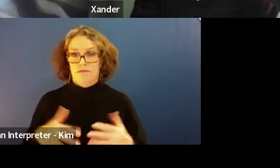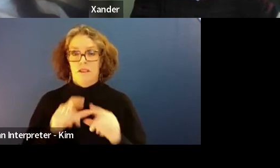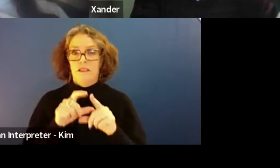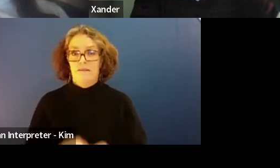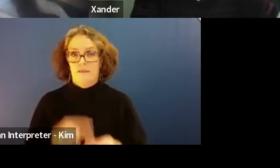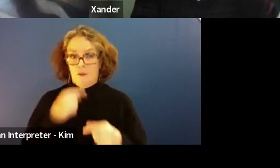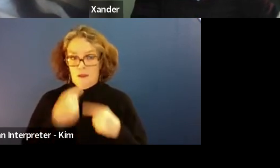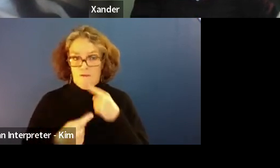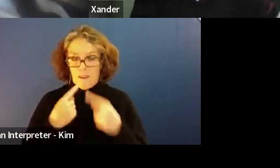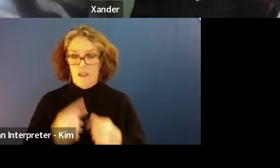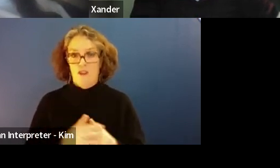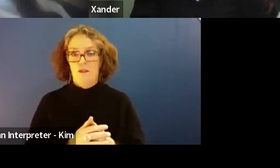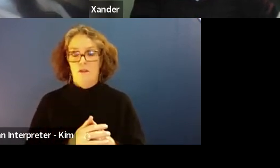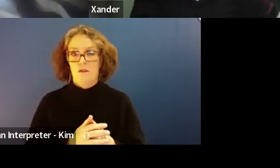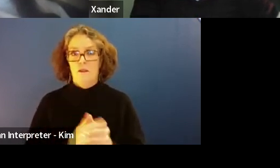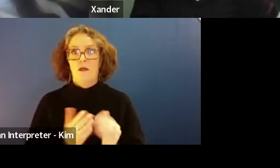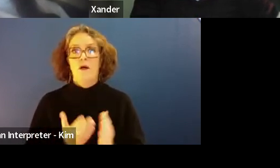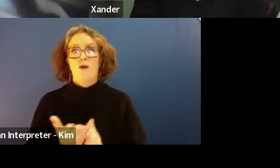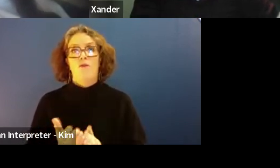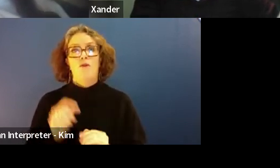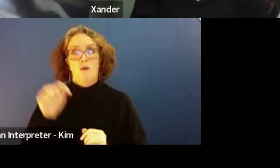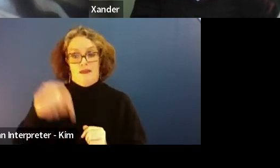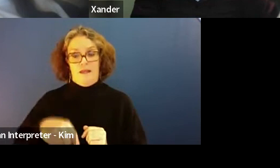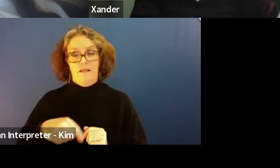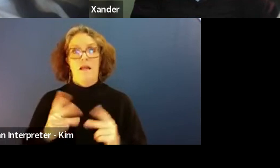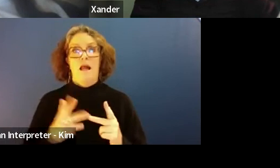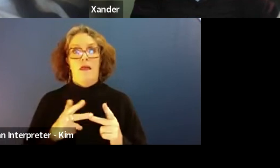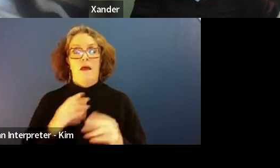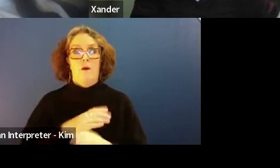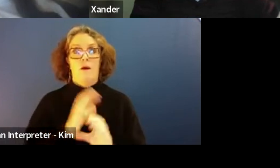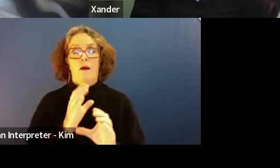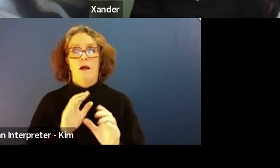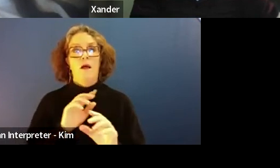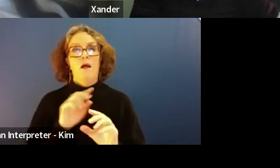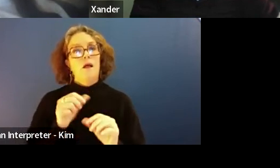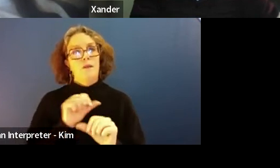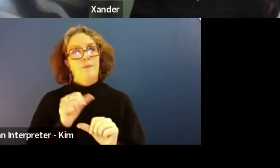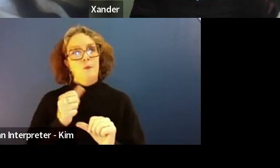During this, and other webinars, we use content notes.